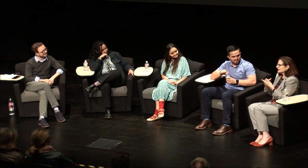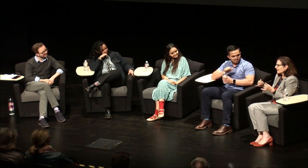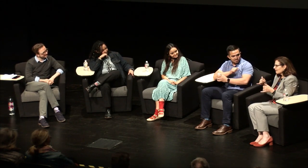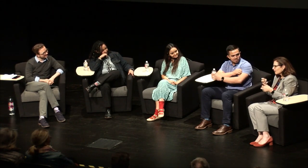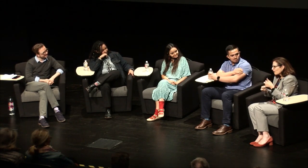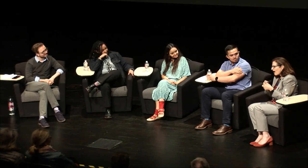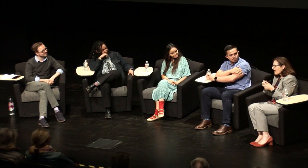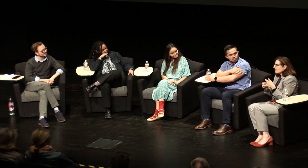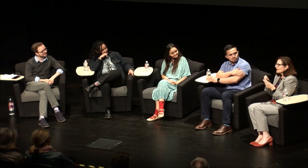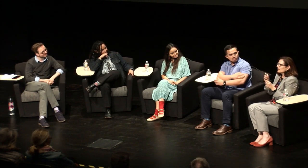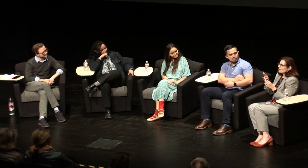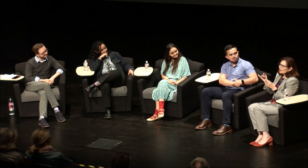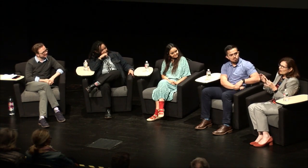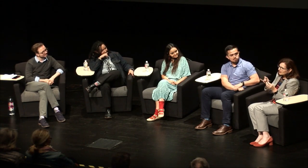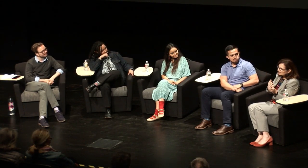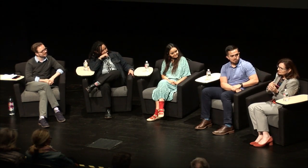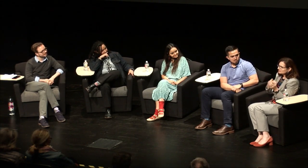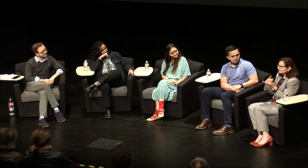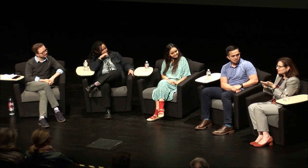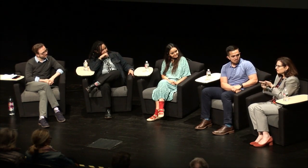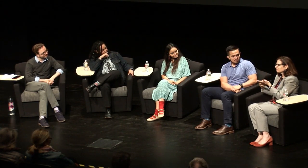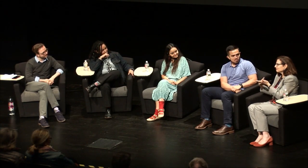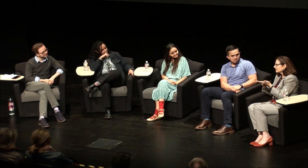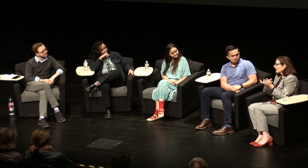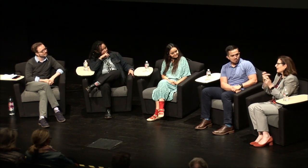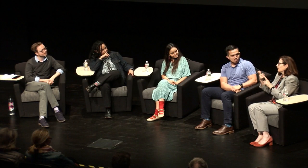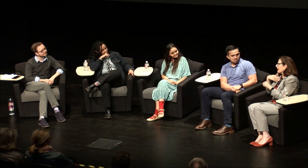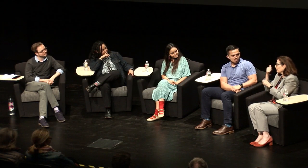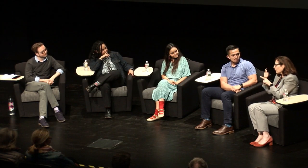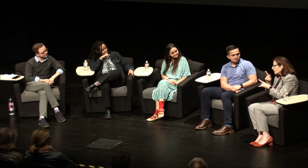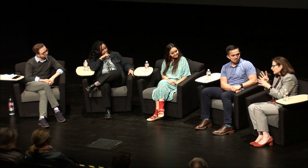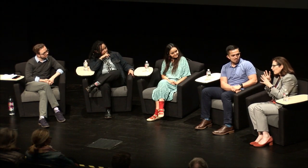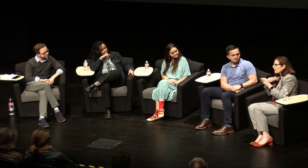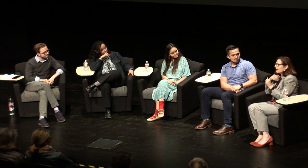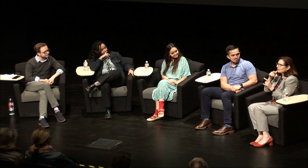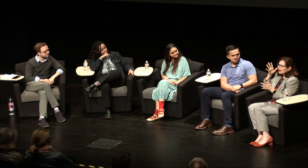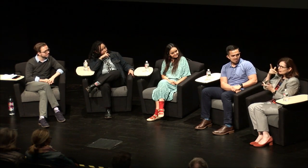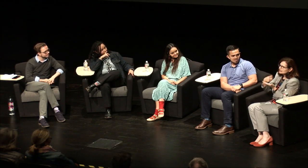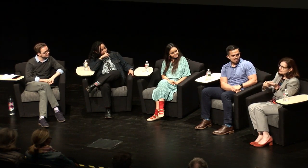how we navigate things how we solve problems or conflicts my brother would